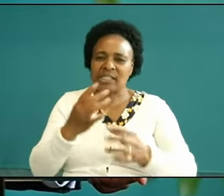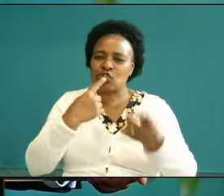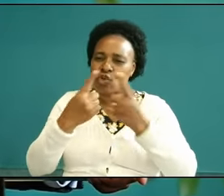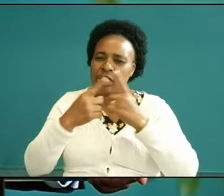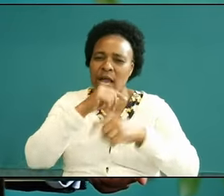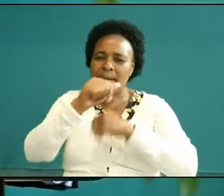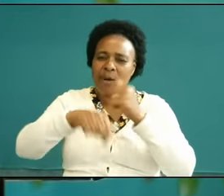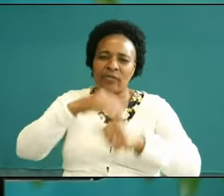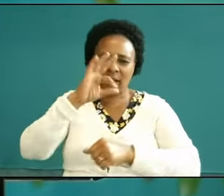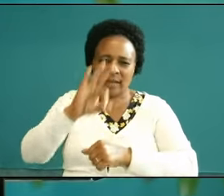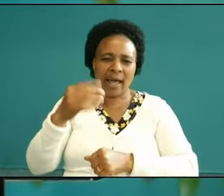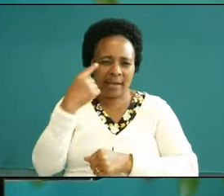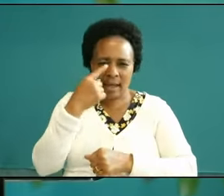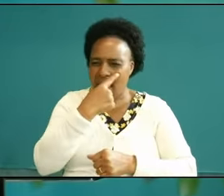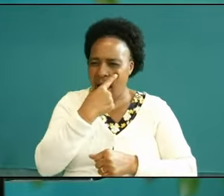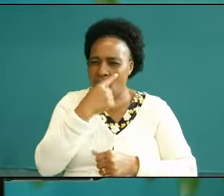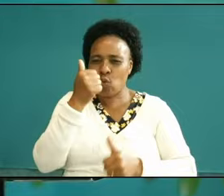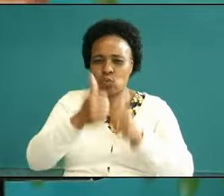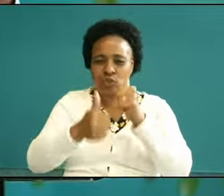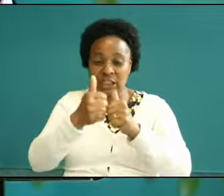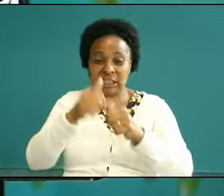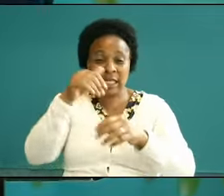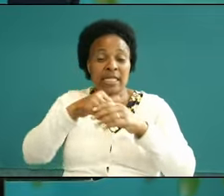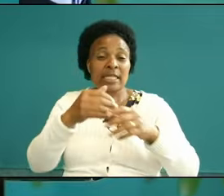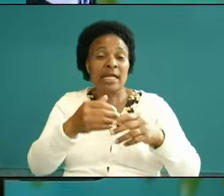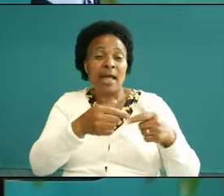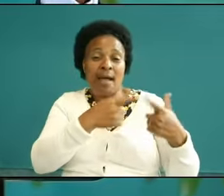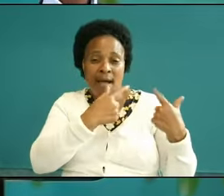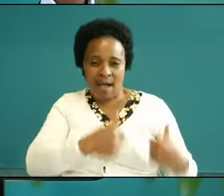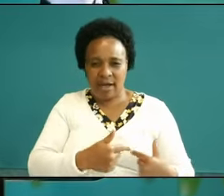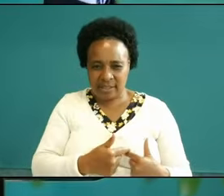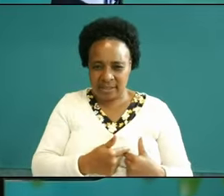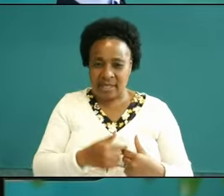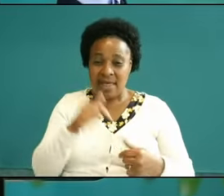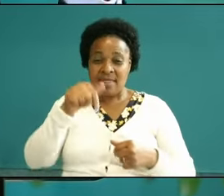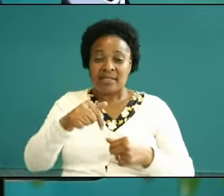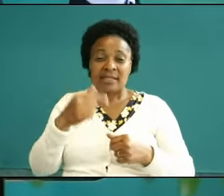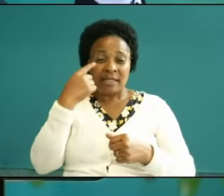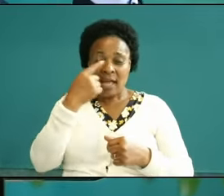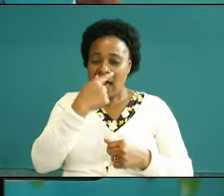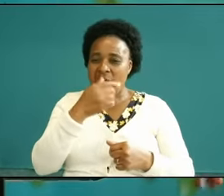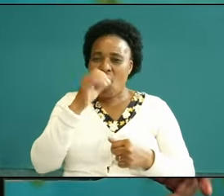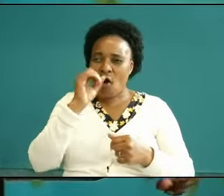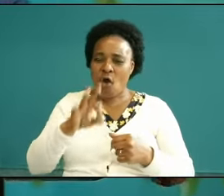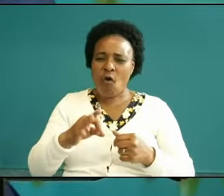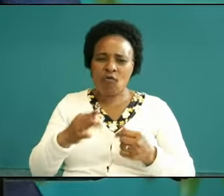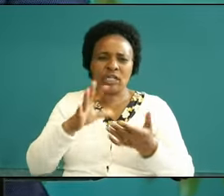the heart that Peter says I pray that the eye of your heart may be opened that you may be